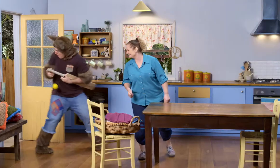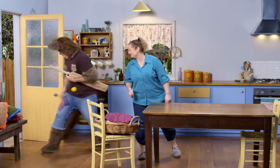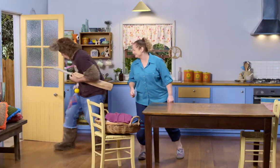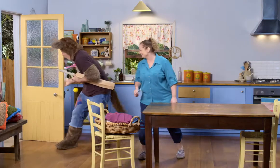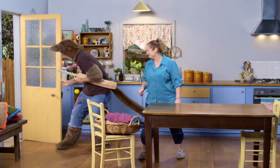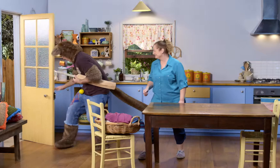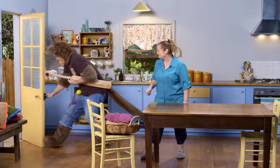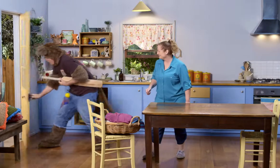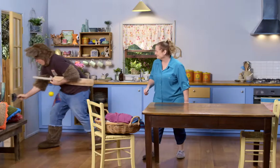Ah.